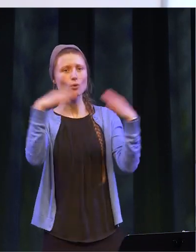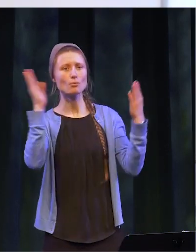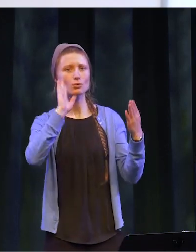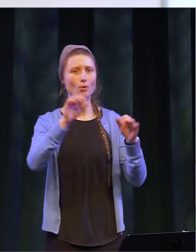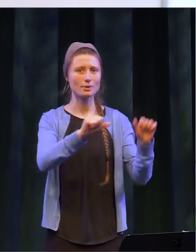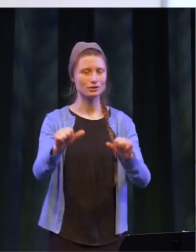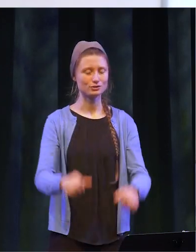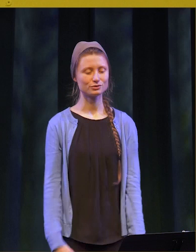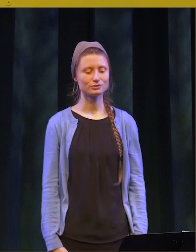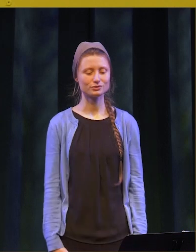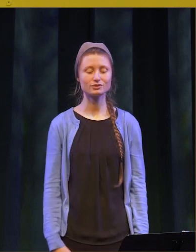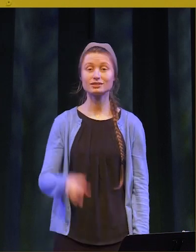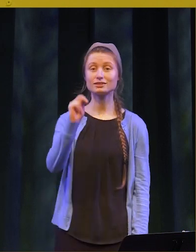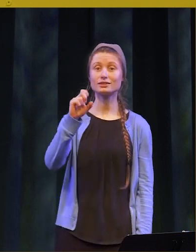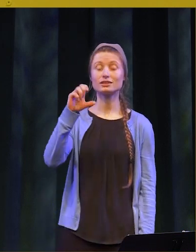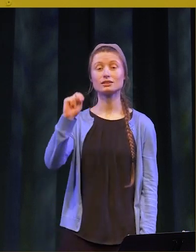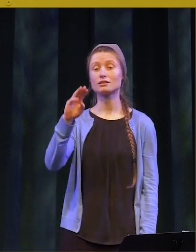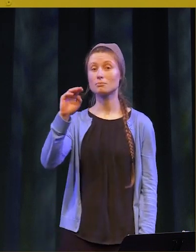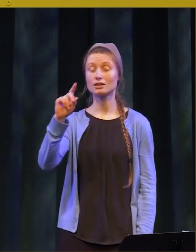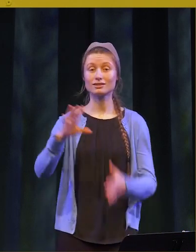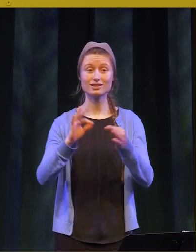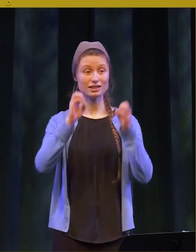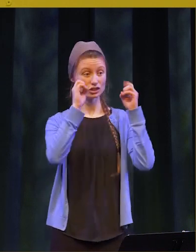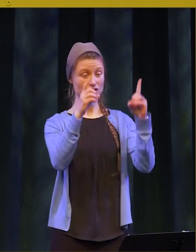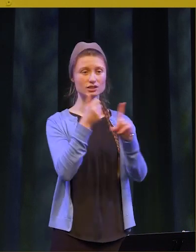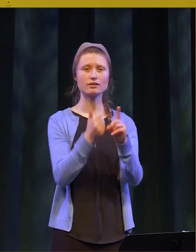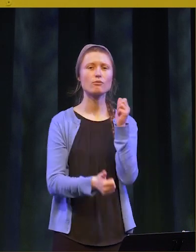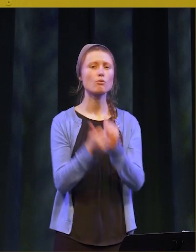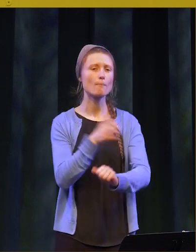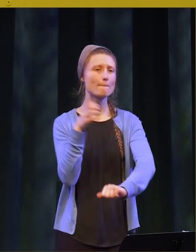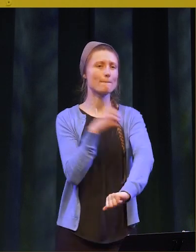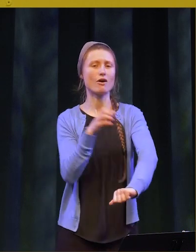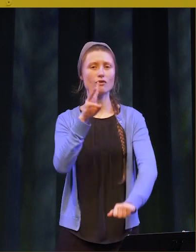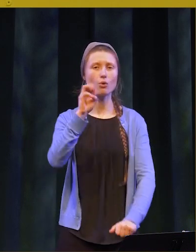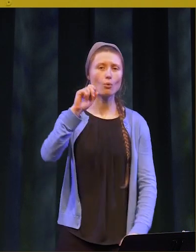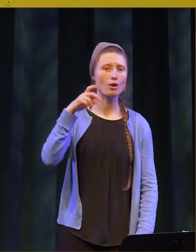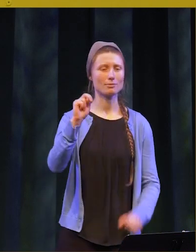your potential. Nelson Mandela said, “Education is the most powerful weapon which you can